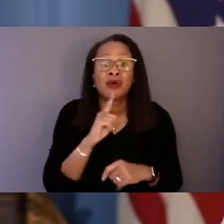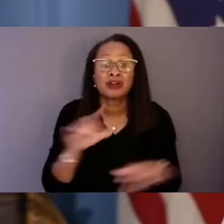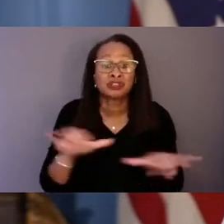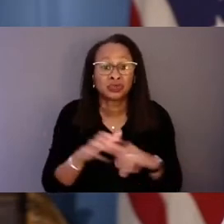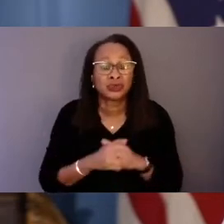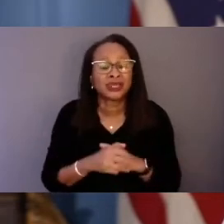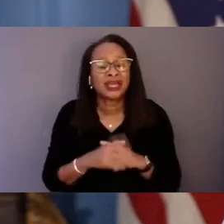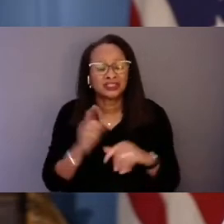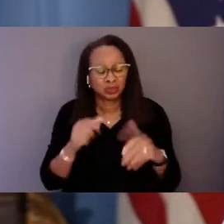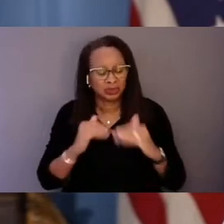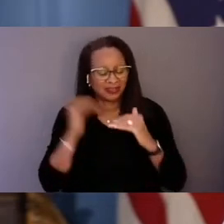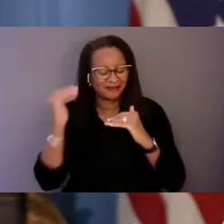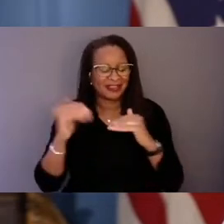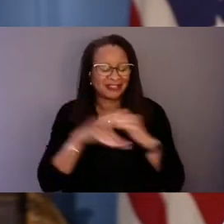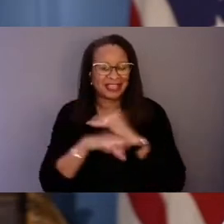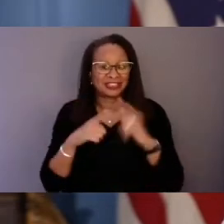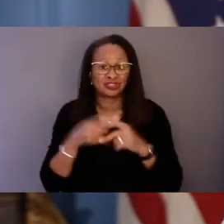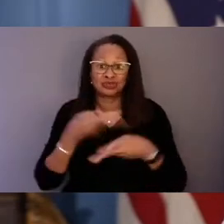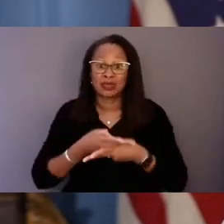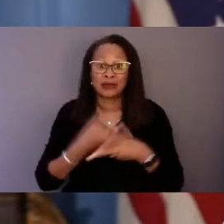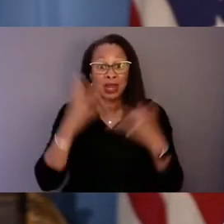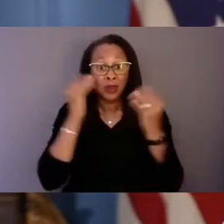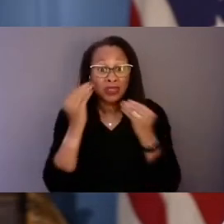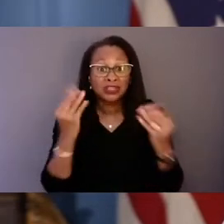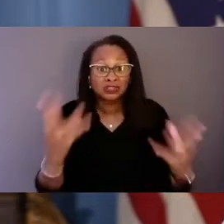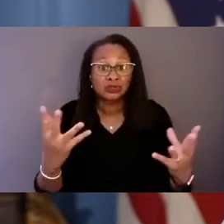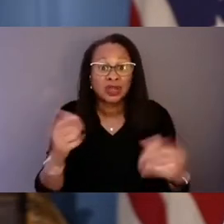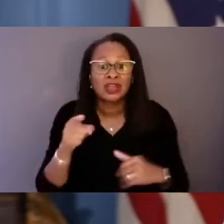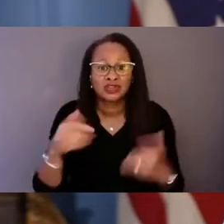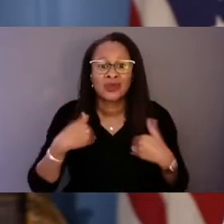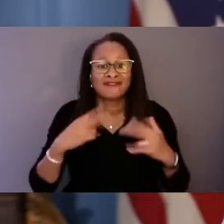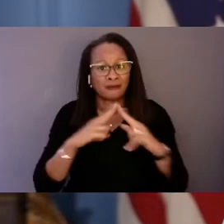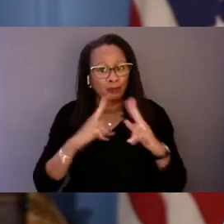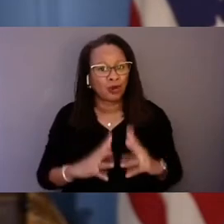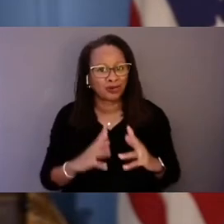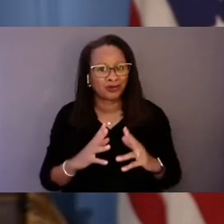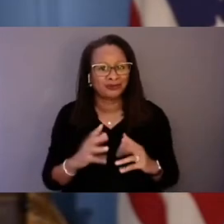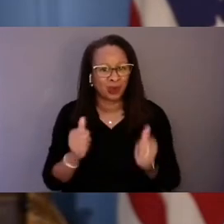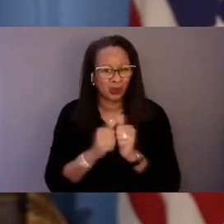and I want you to know that you have a partner in me. Thank you.